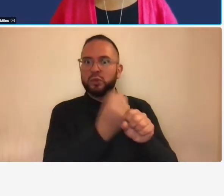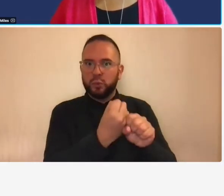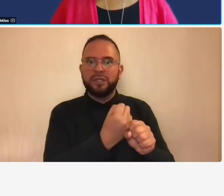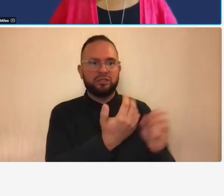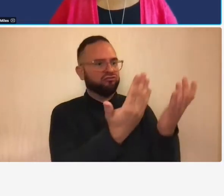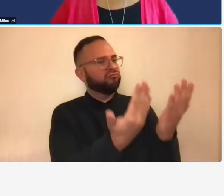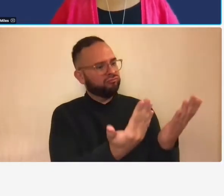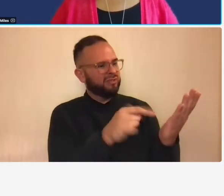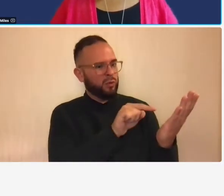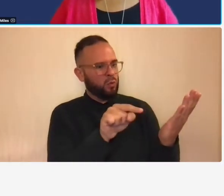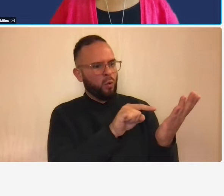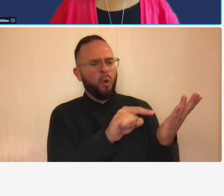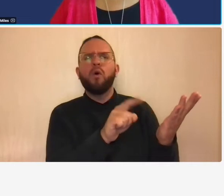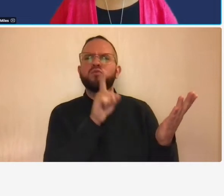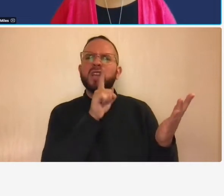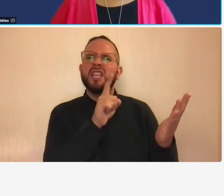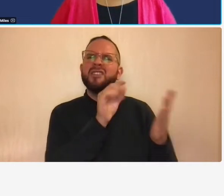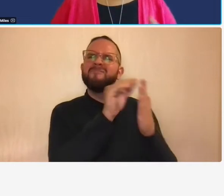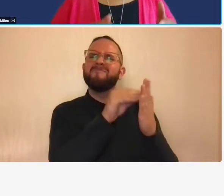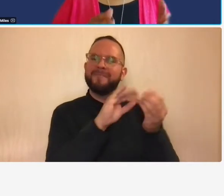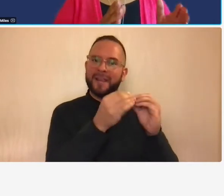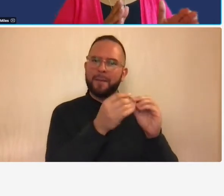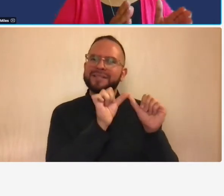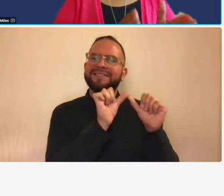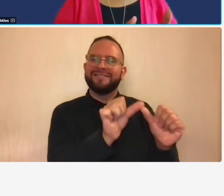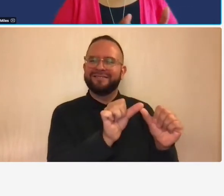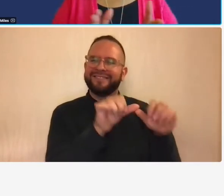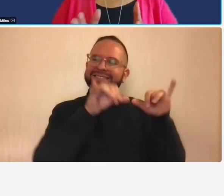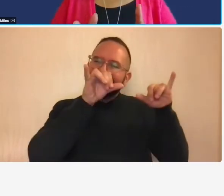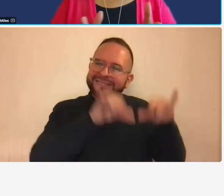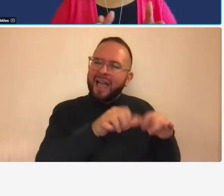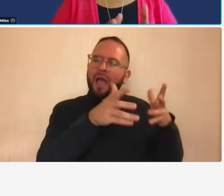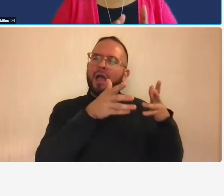in a consistent manner so that when they're looking at year one to year two and they're